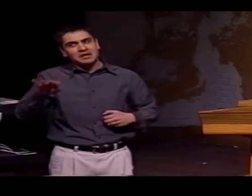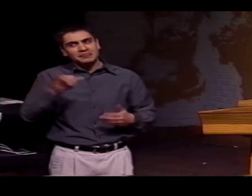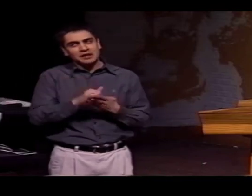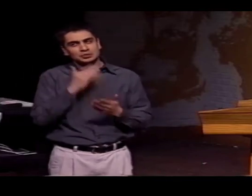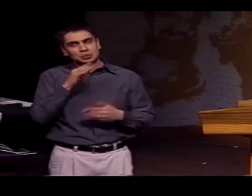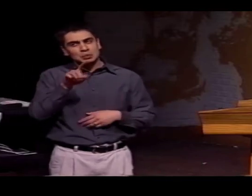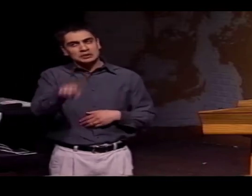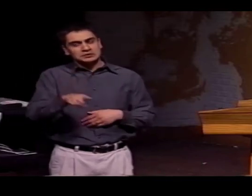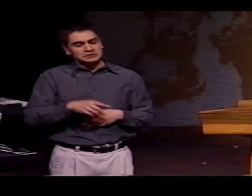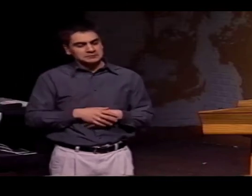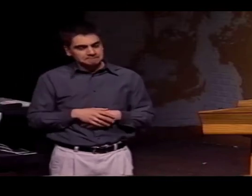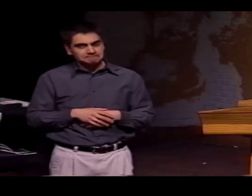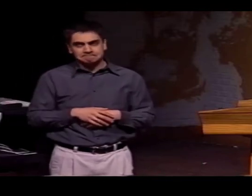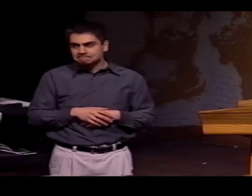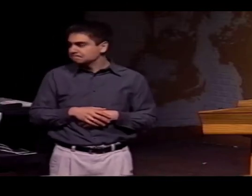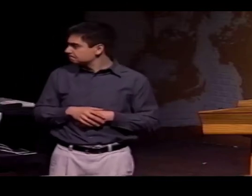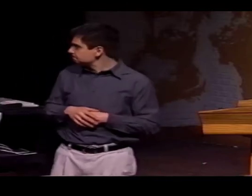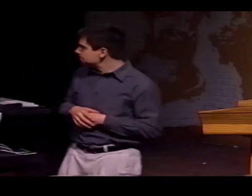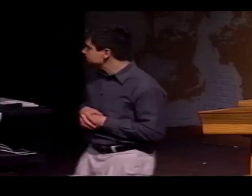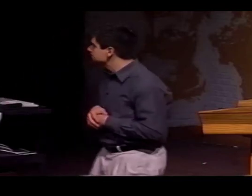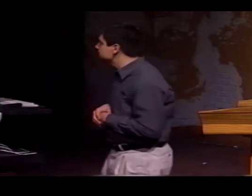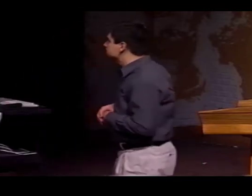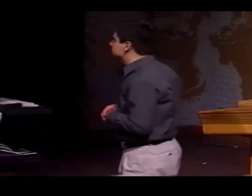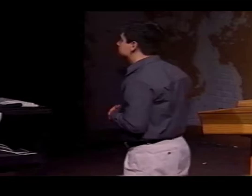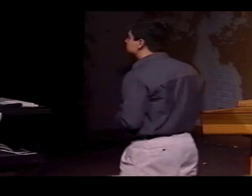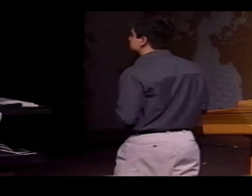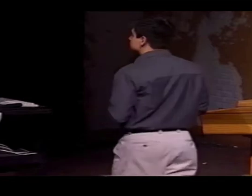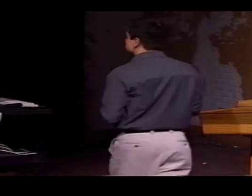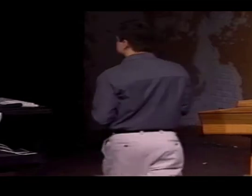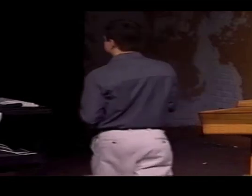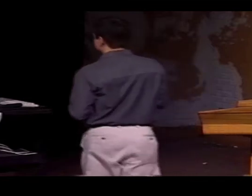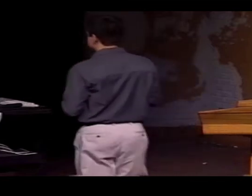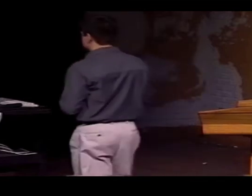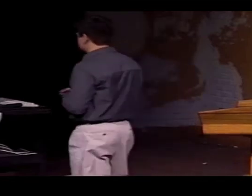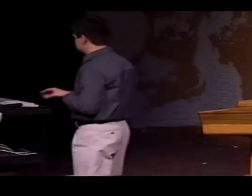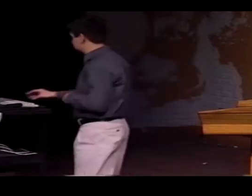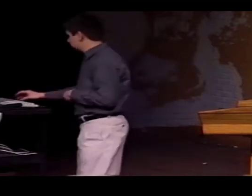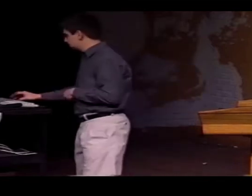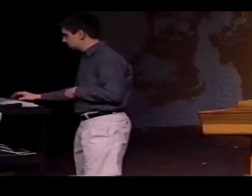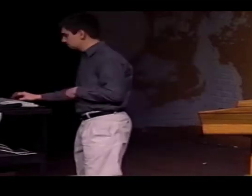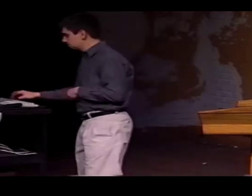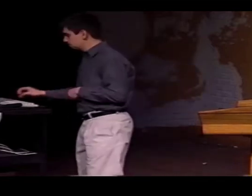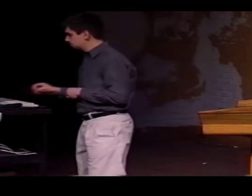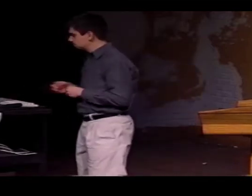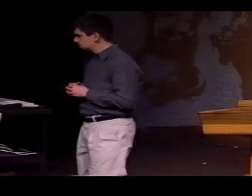WHAT LANGUAGE DO THEY USE-- LSM OR AMERICAN SIGN LANGUAGE?